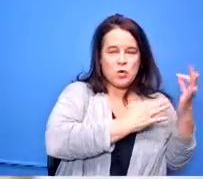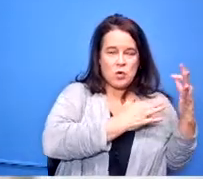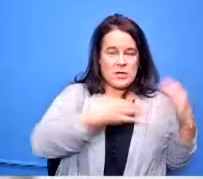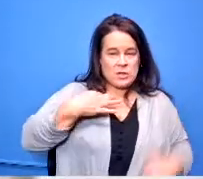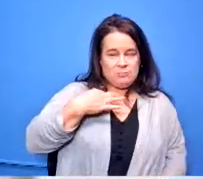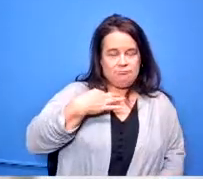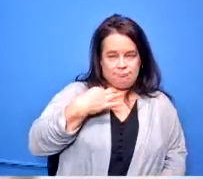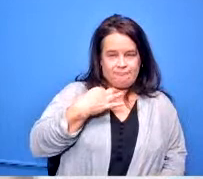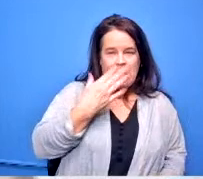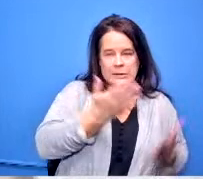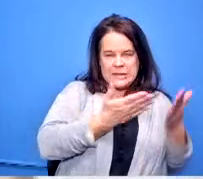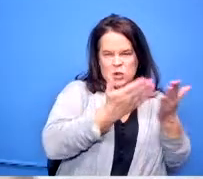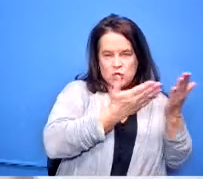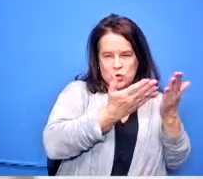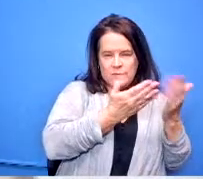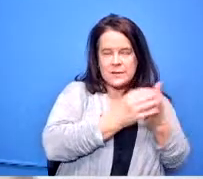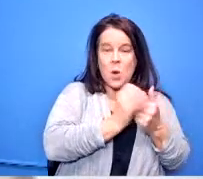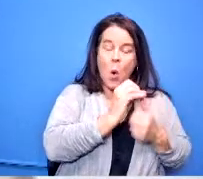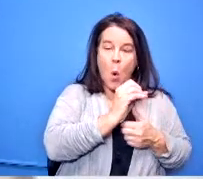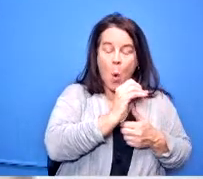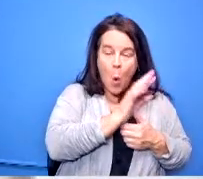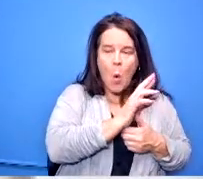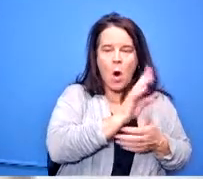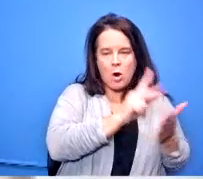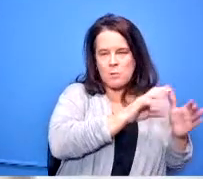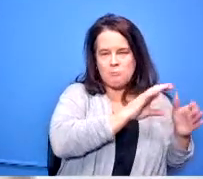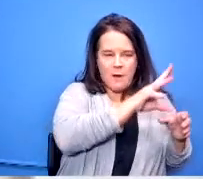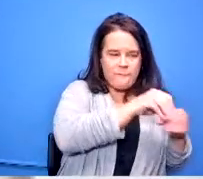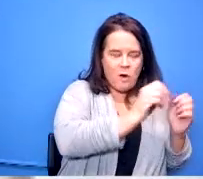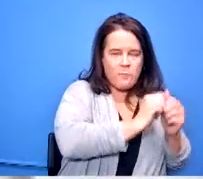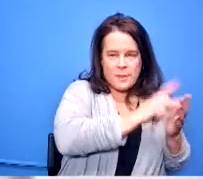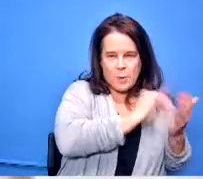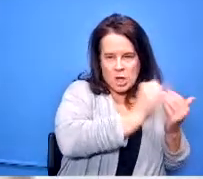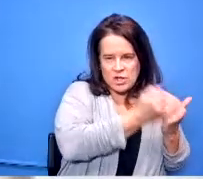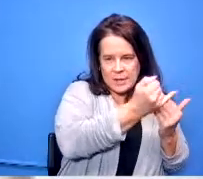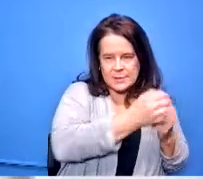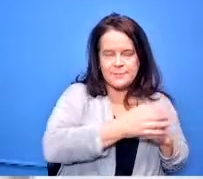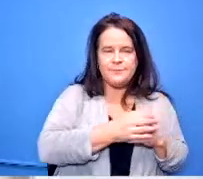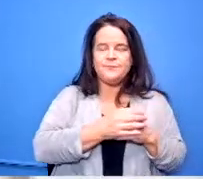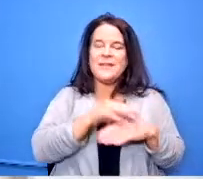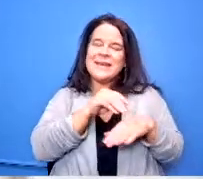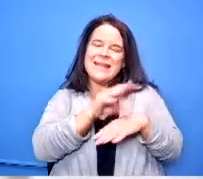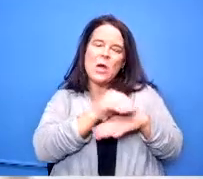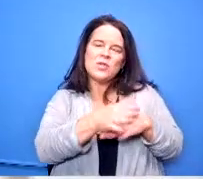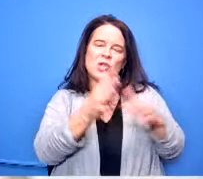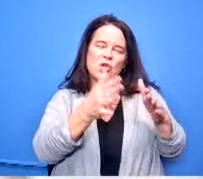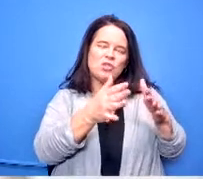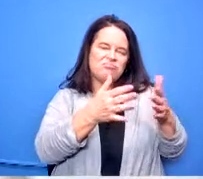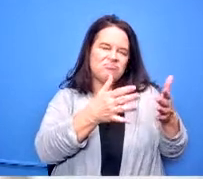in a project and the guidance counselors manage that and track that there's tracking forms that